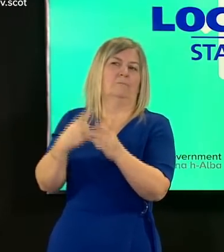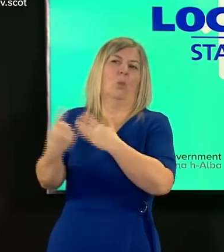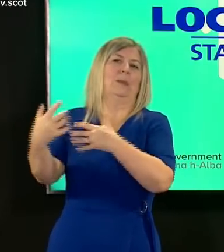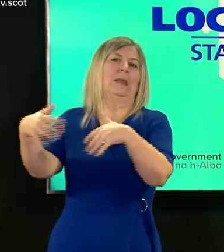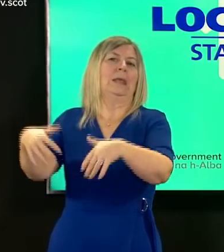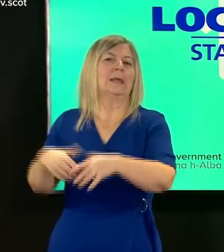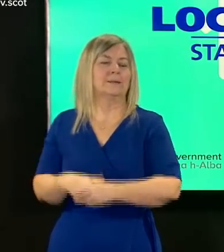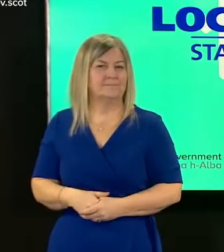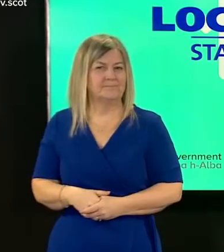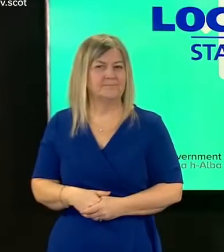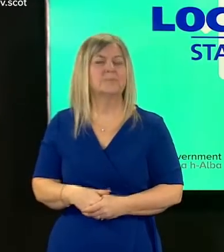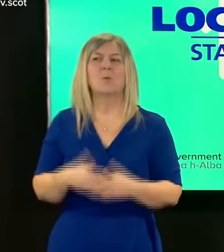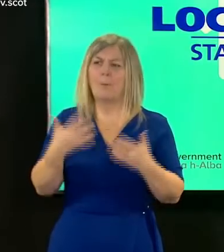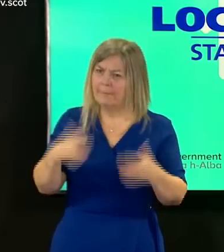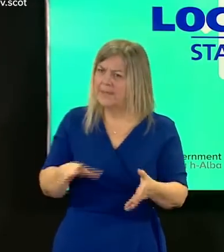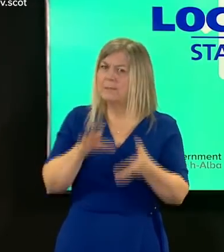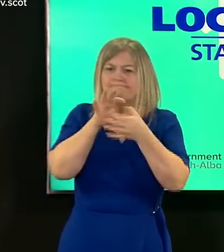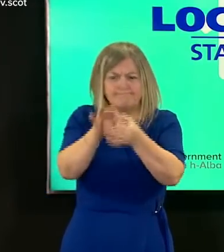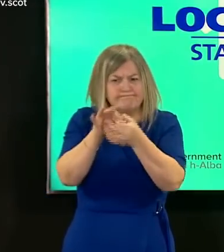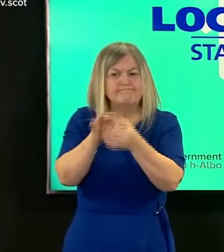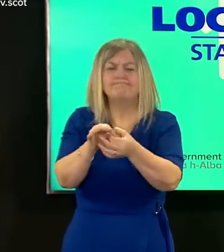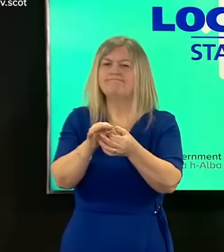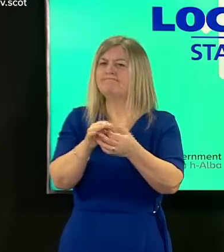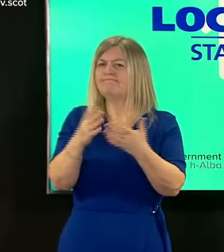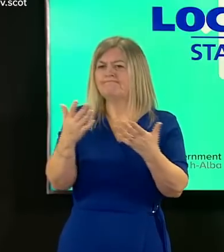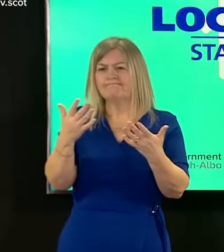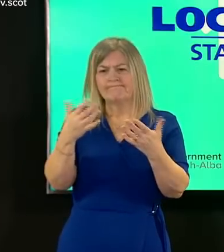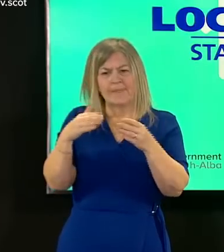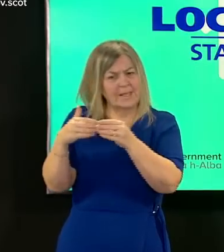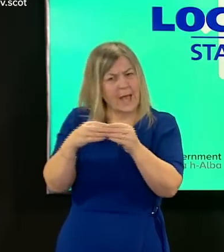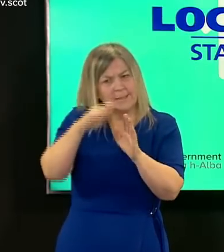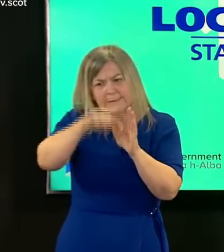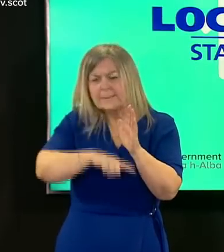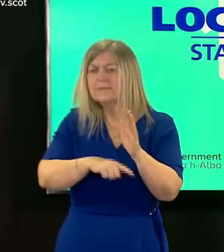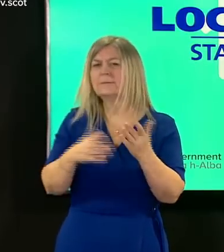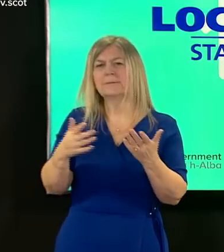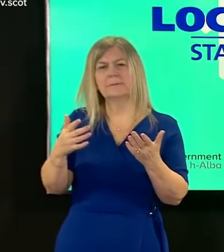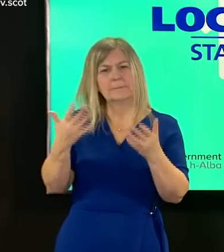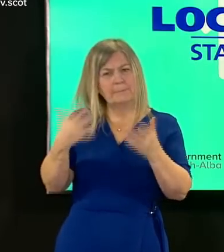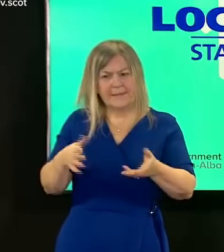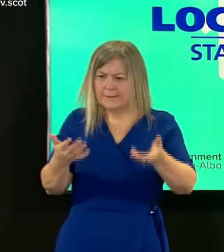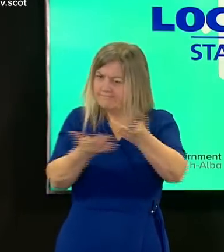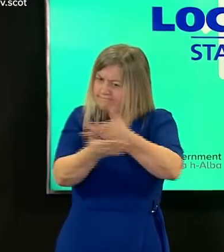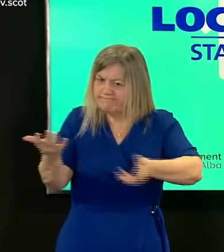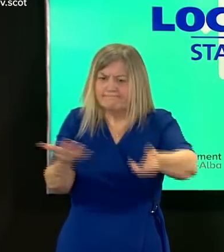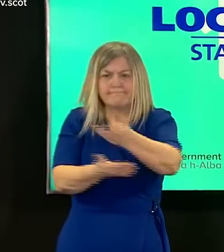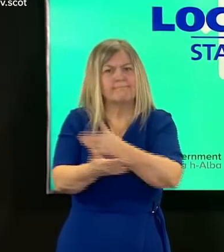the emerging thinking and guidance that we had and then the final draft guidance before we published